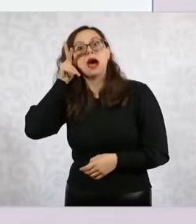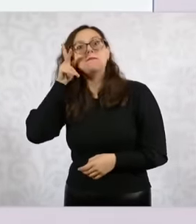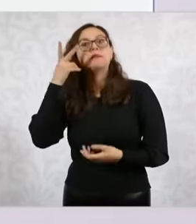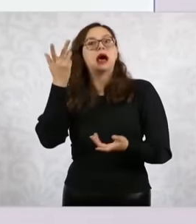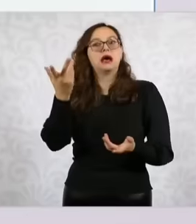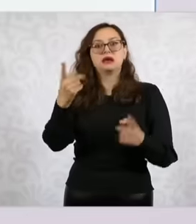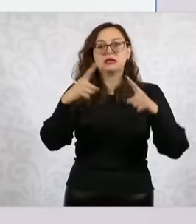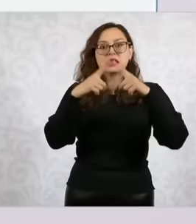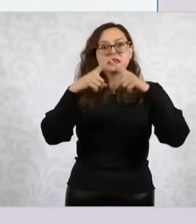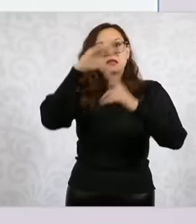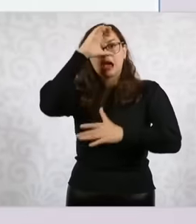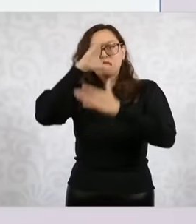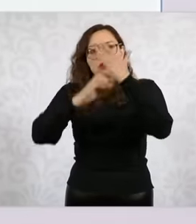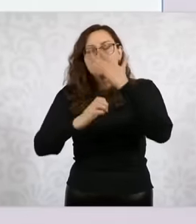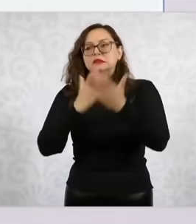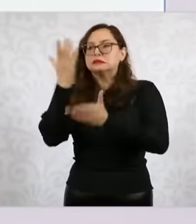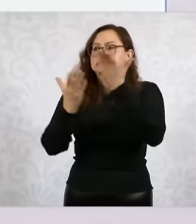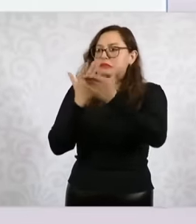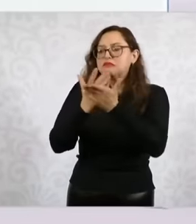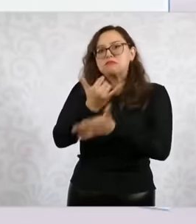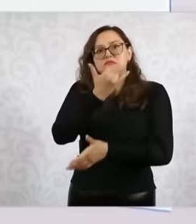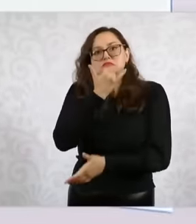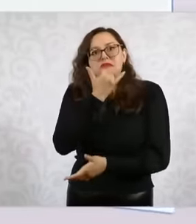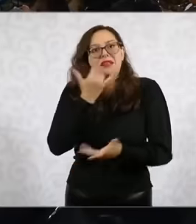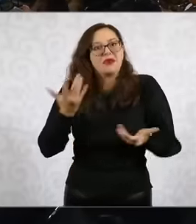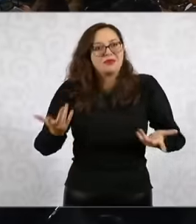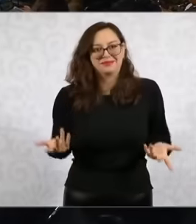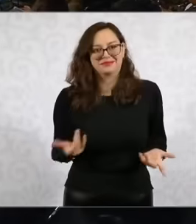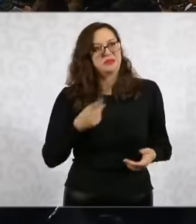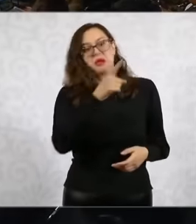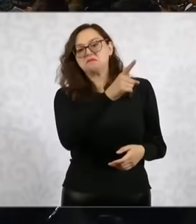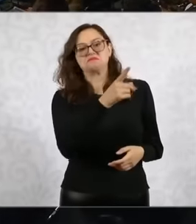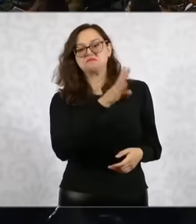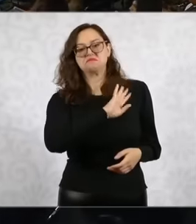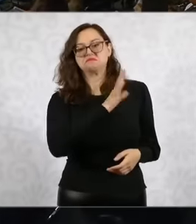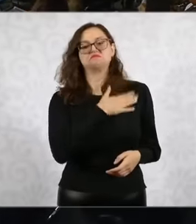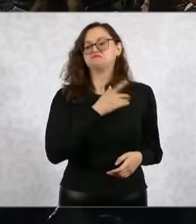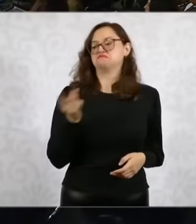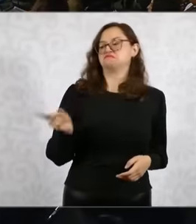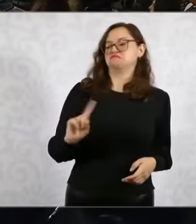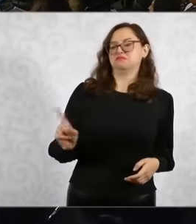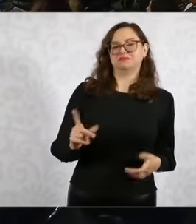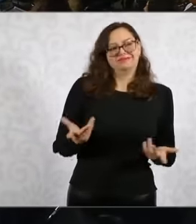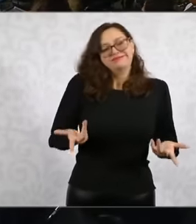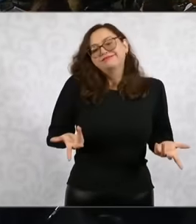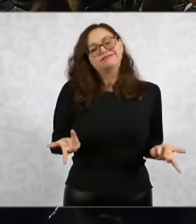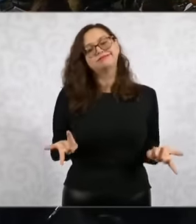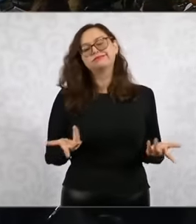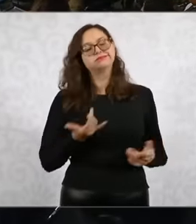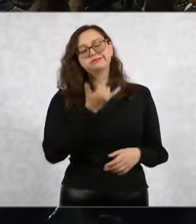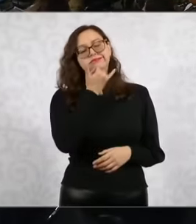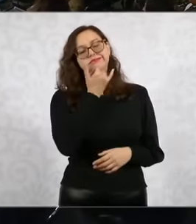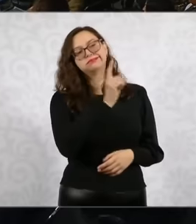this position and we are going to maintain it also yesterday doctor eh a letter was published